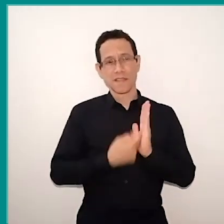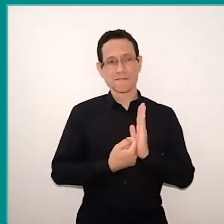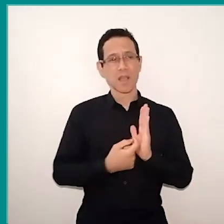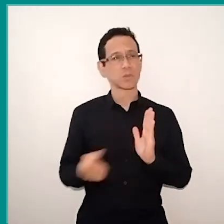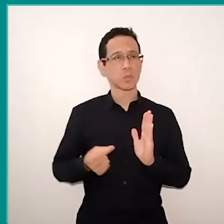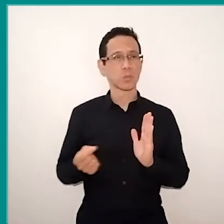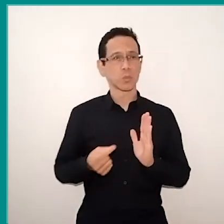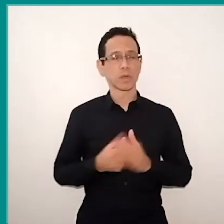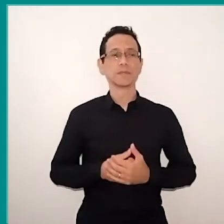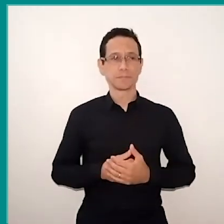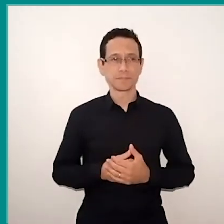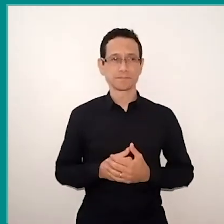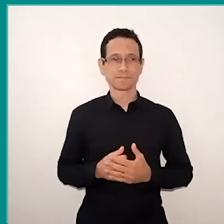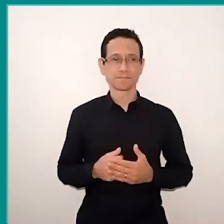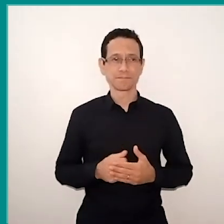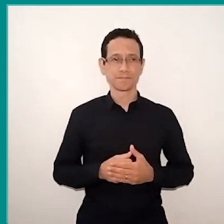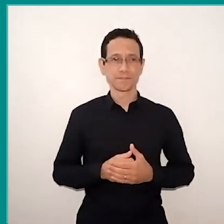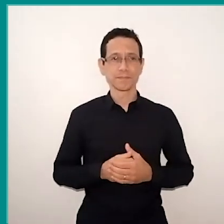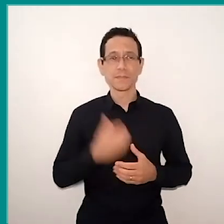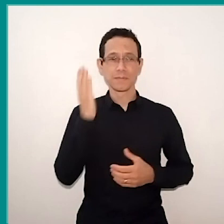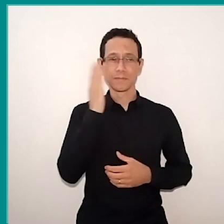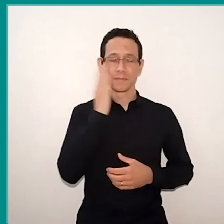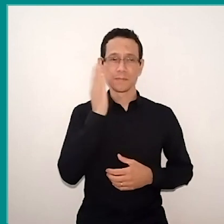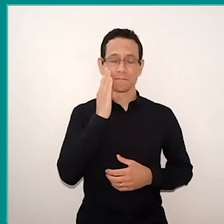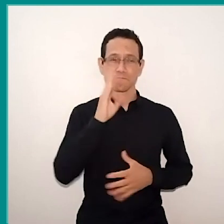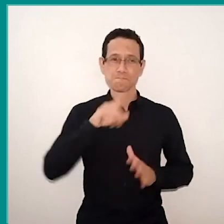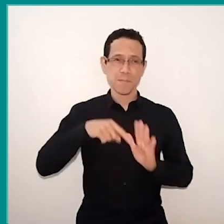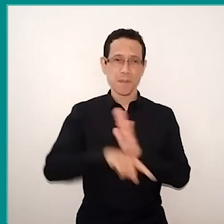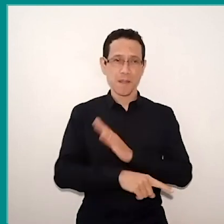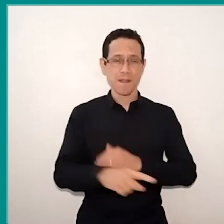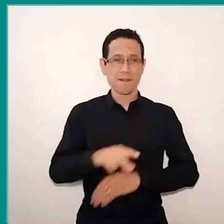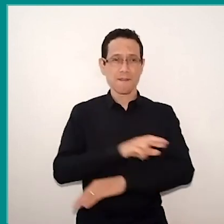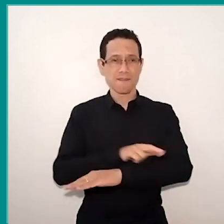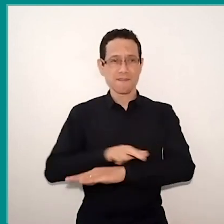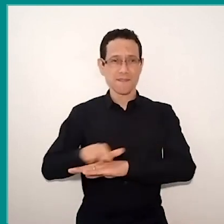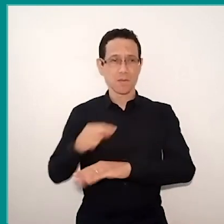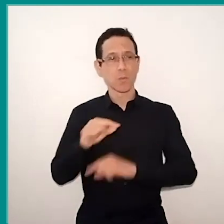the appropriation of this know about racism, so the channel I used it was an Instagram account.